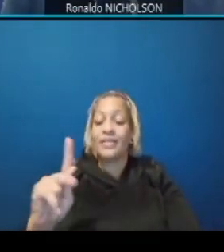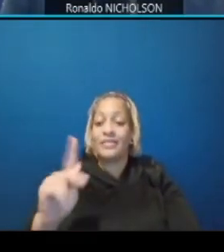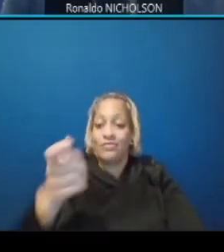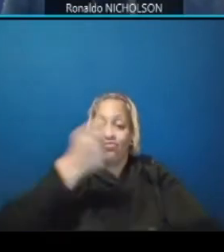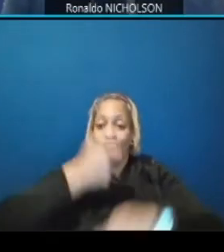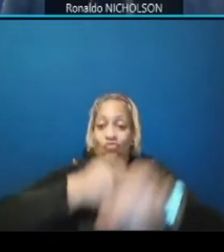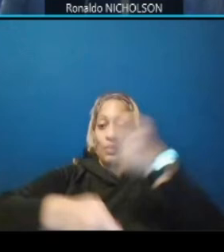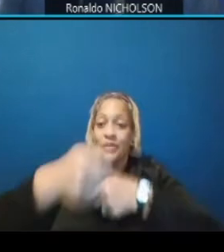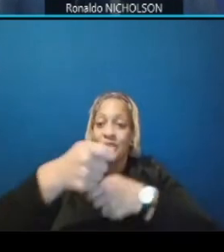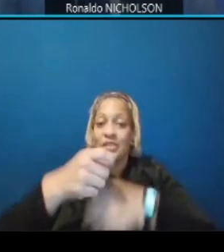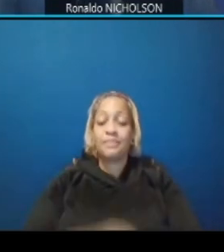next slide please